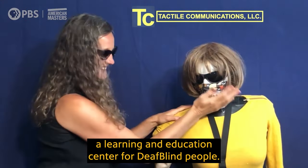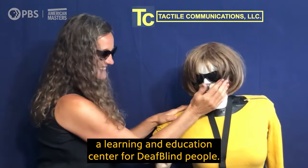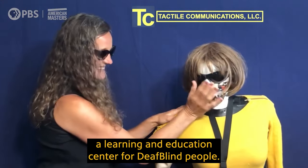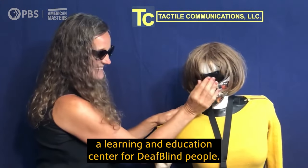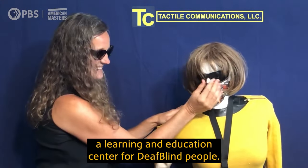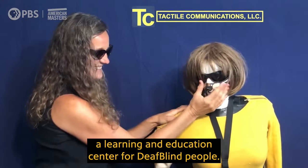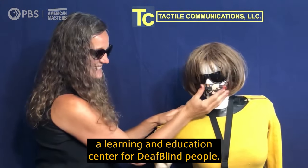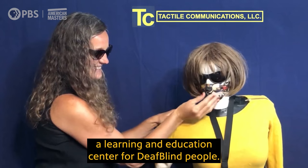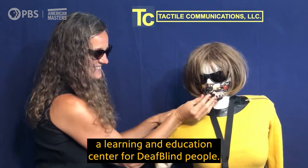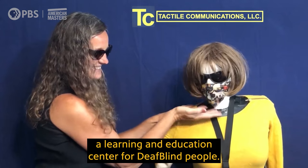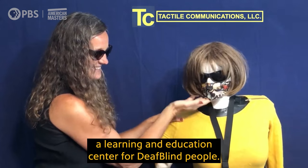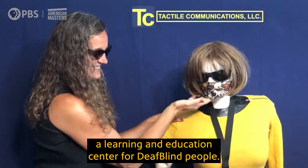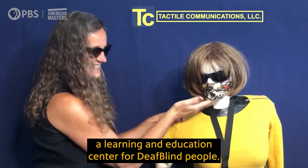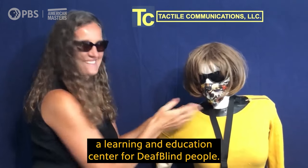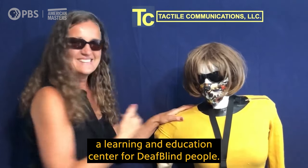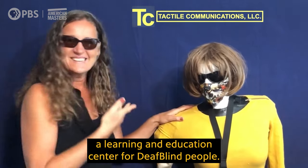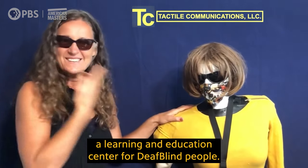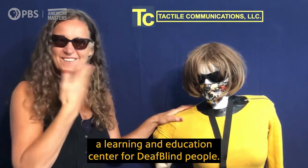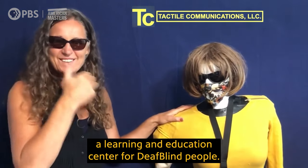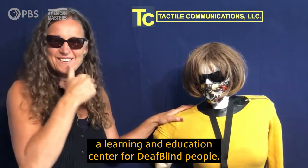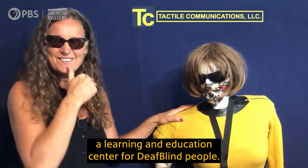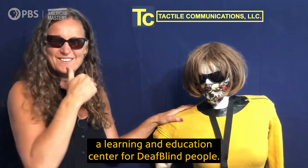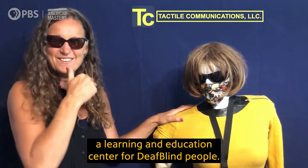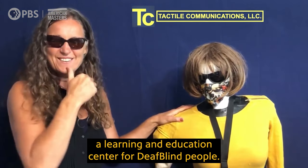a learning and education center for DeafBlind people.